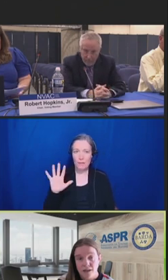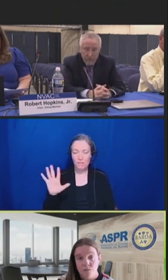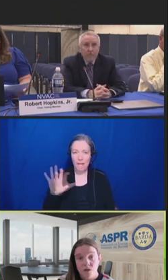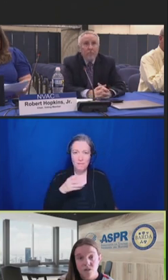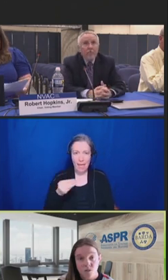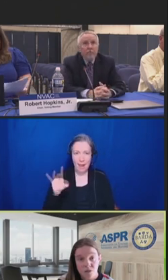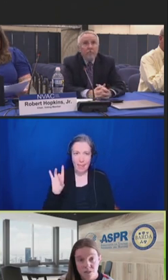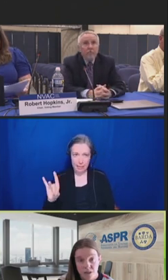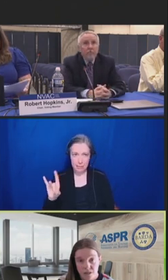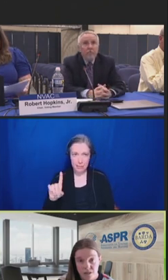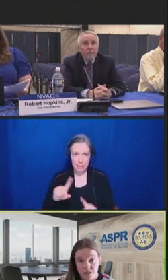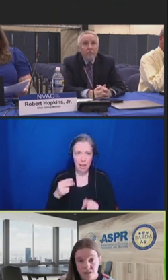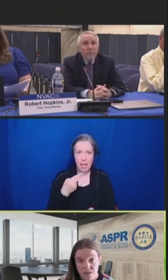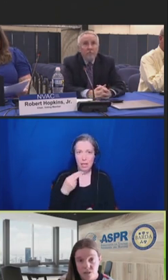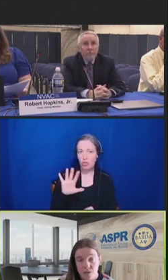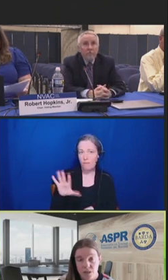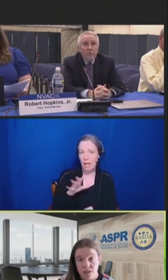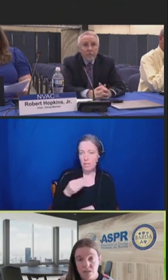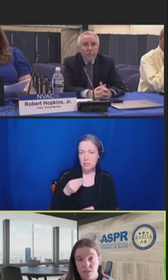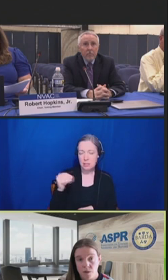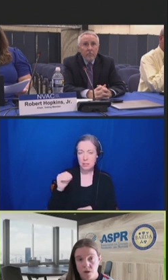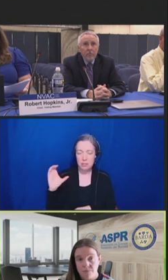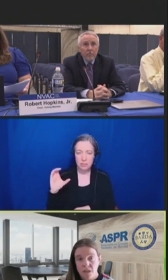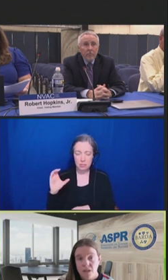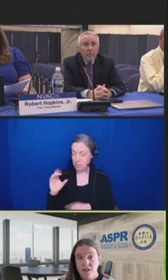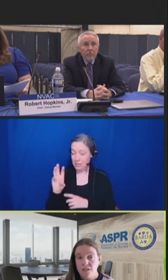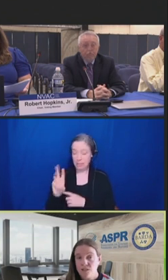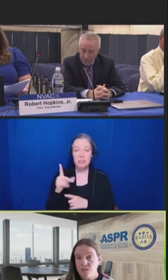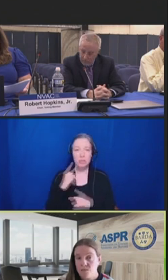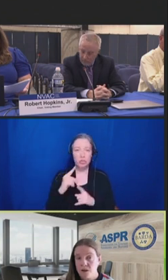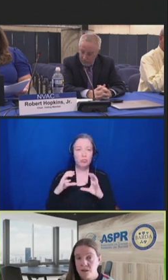And we are super excited that this study should begin this summer.